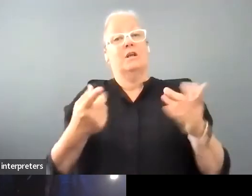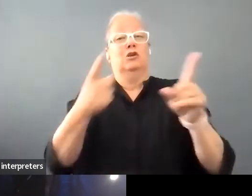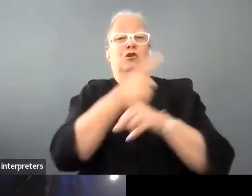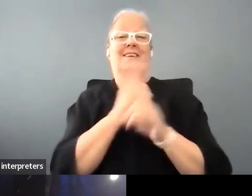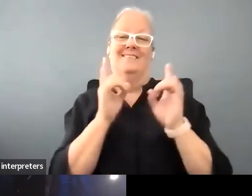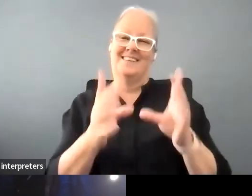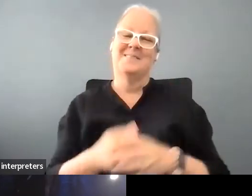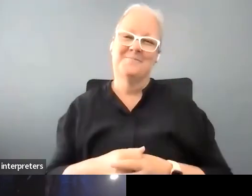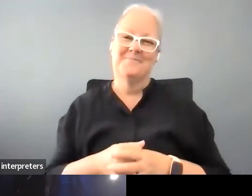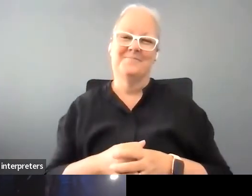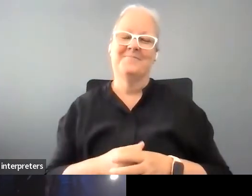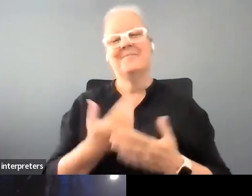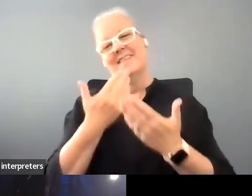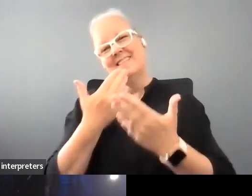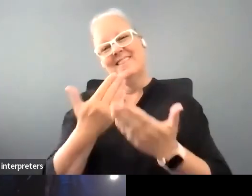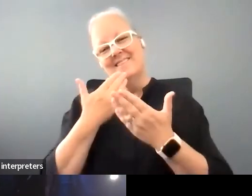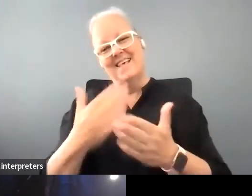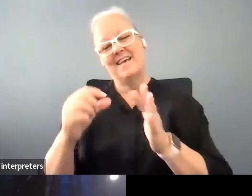Okay, thank you so much Patricia, that was a very short